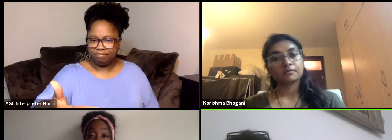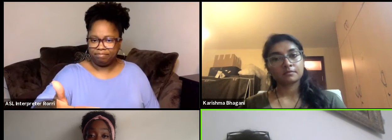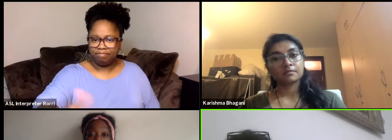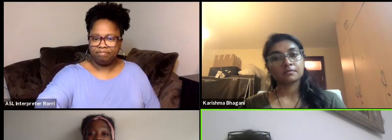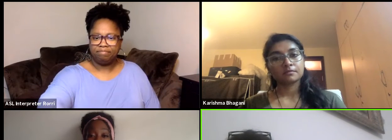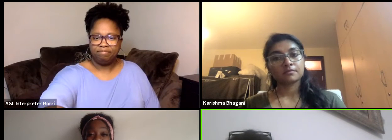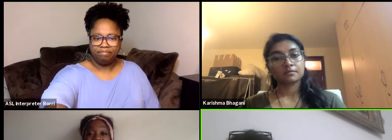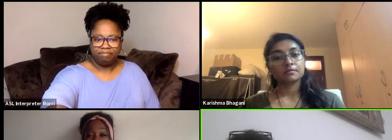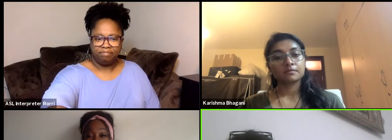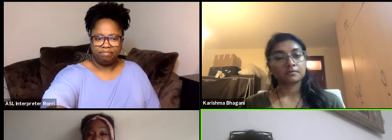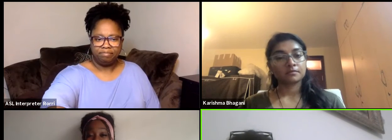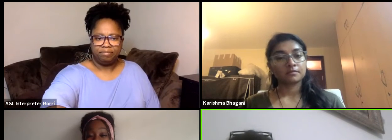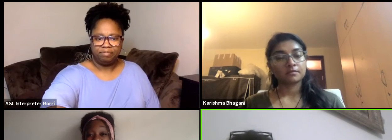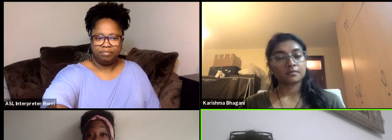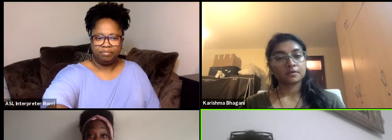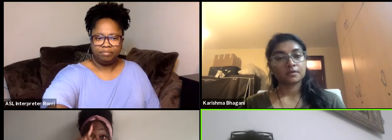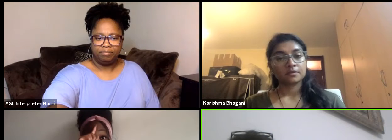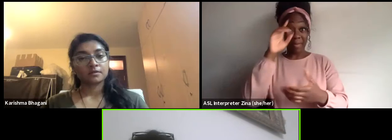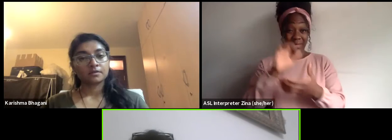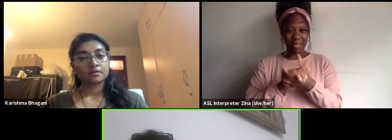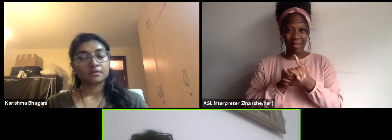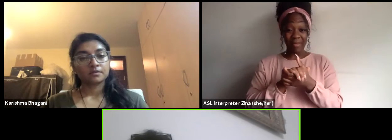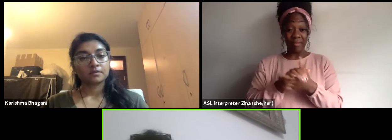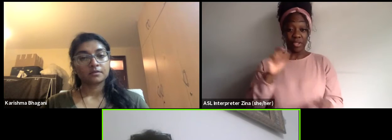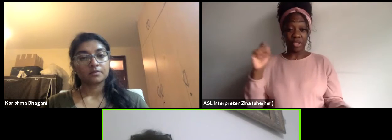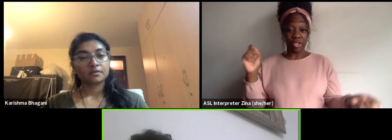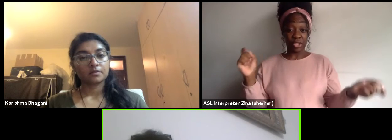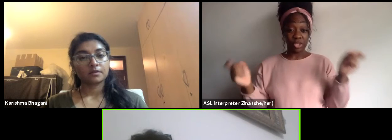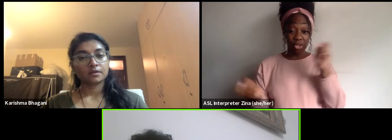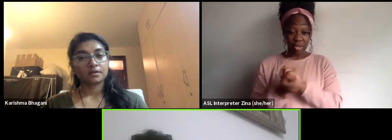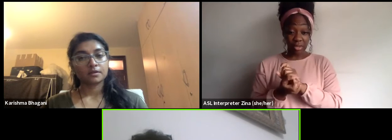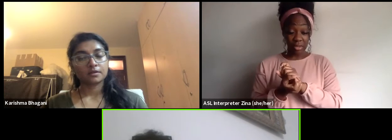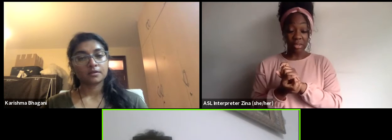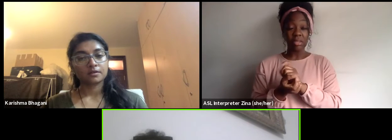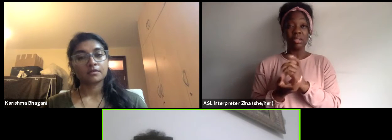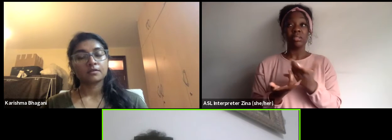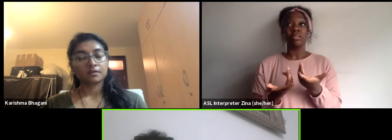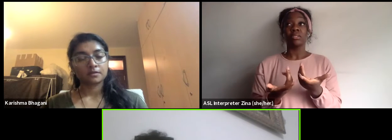So I do believe that the change in putting more value